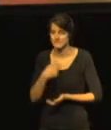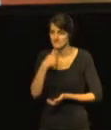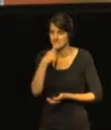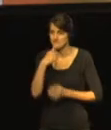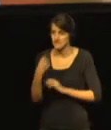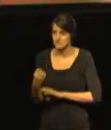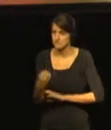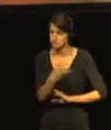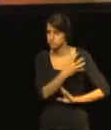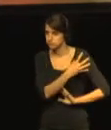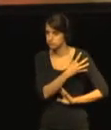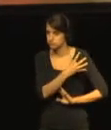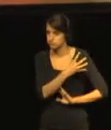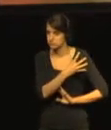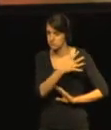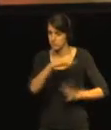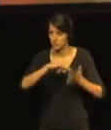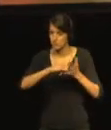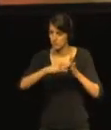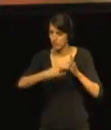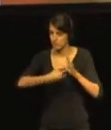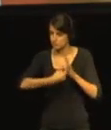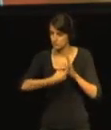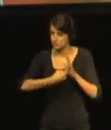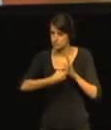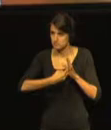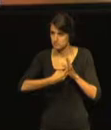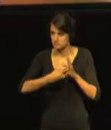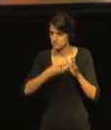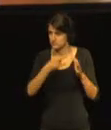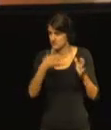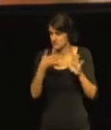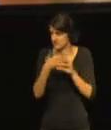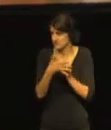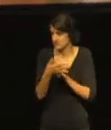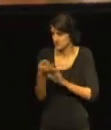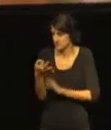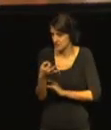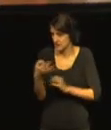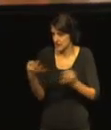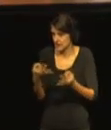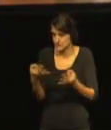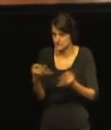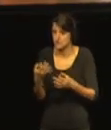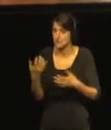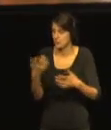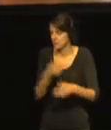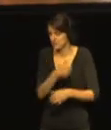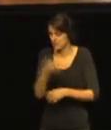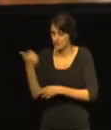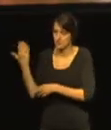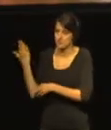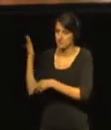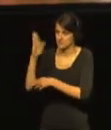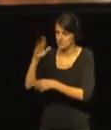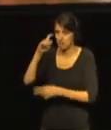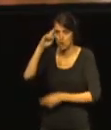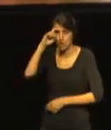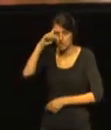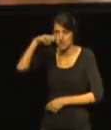what it is about. First I would like to introduce myself as Christiana said. My name is Michal Masaryk. I am from Slovakia.